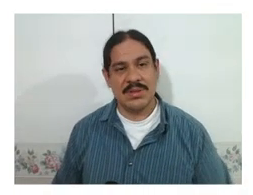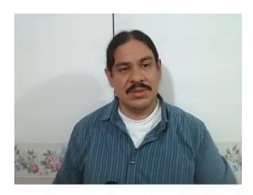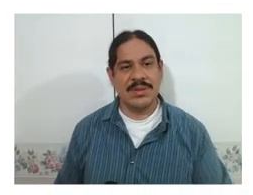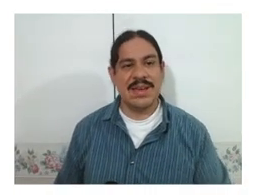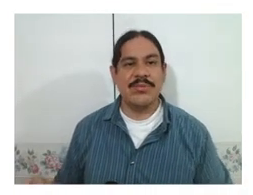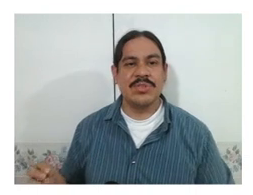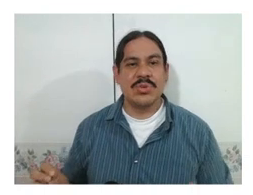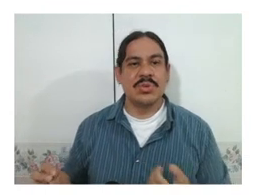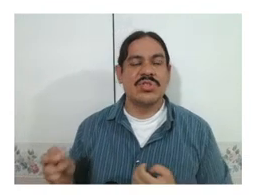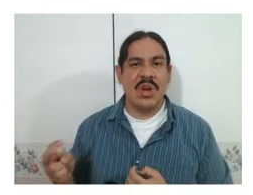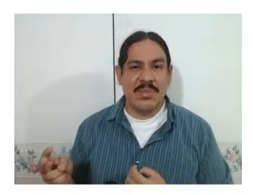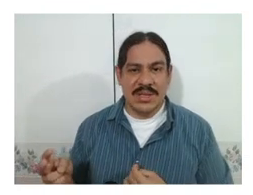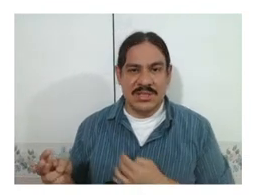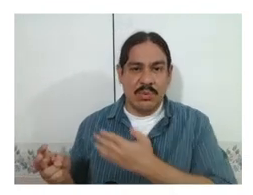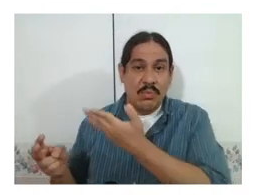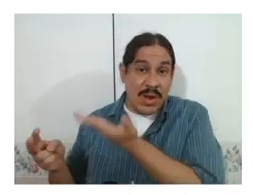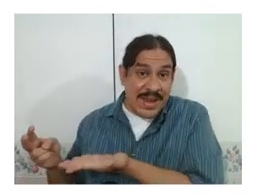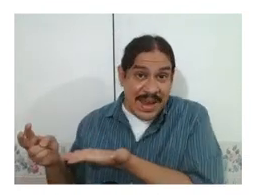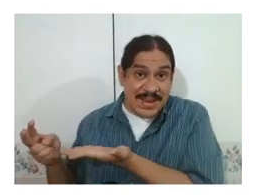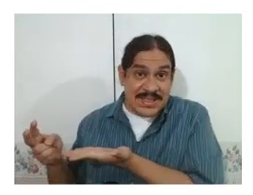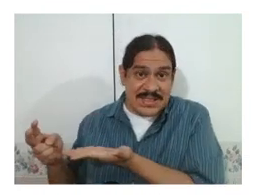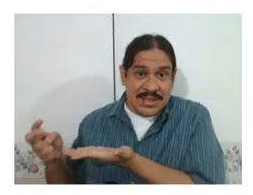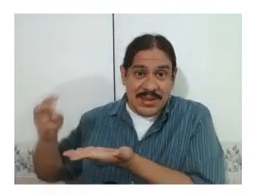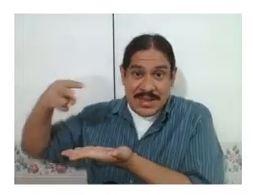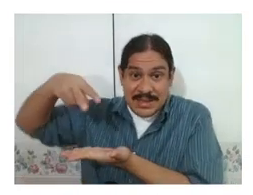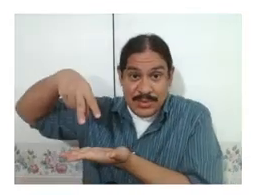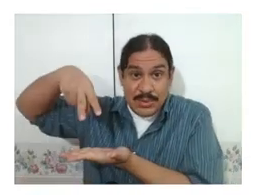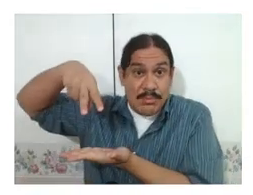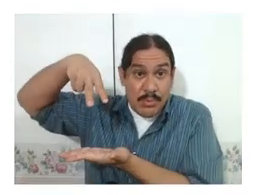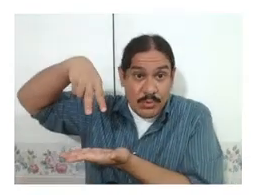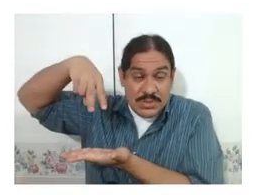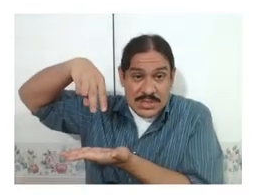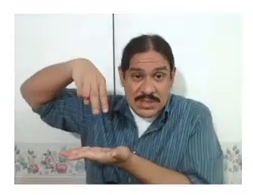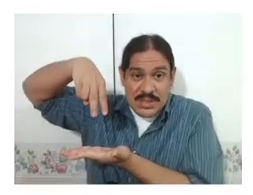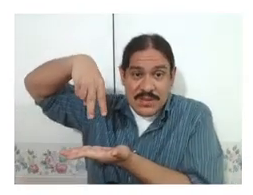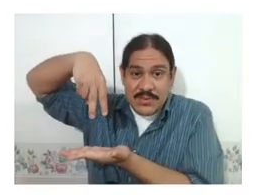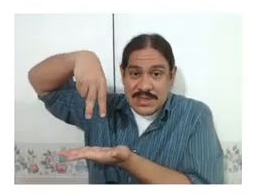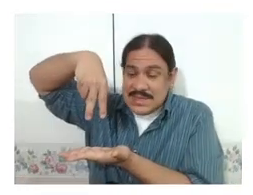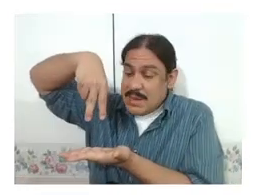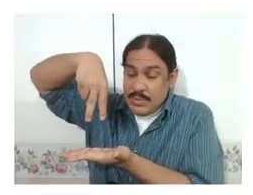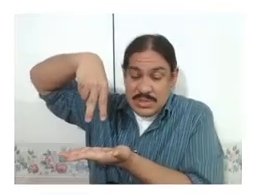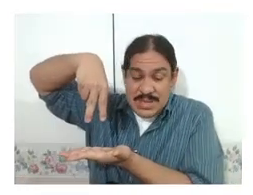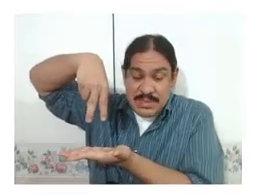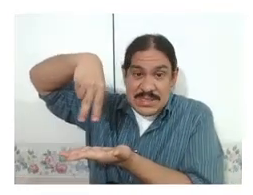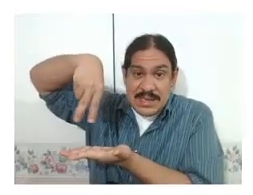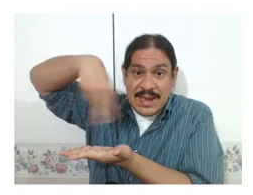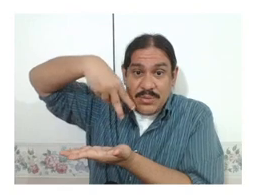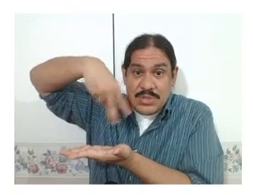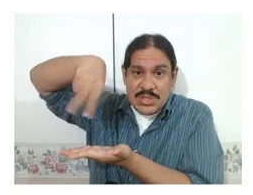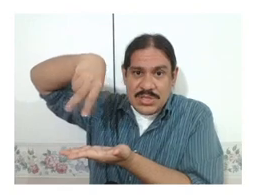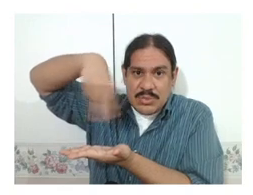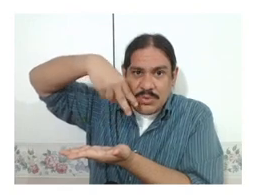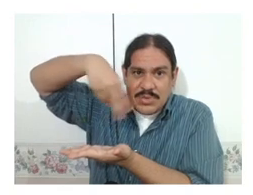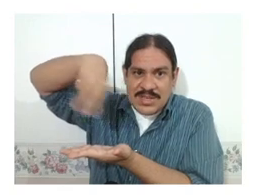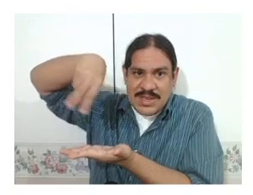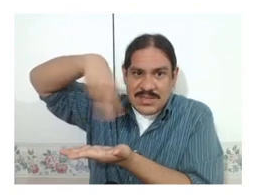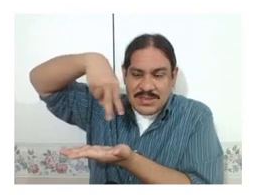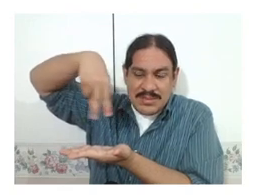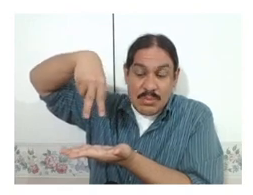you can have what's called dominance where one hand is still and the other one moves. for example in japanese sign